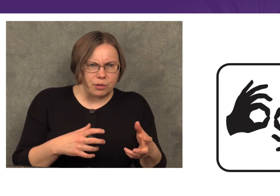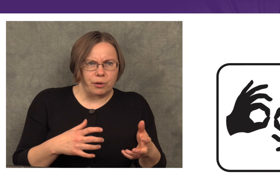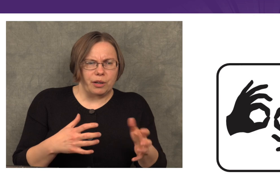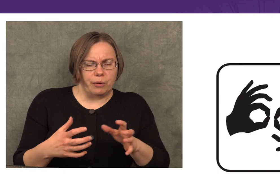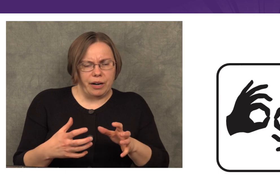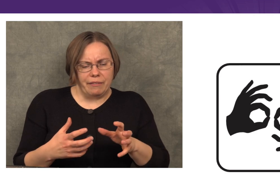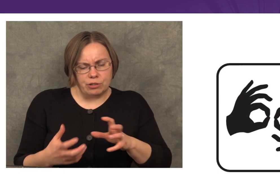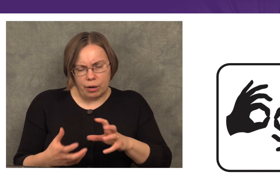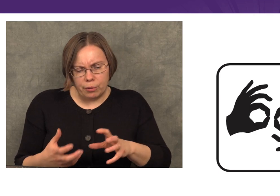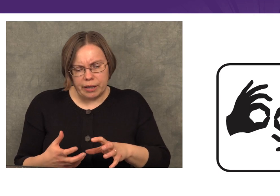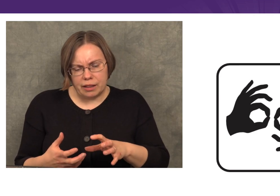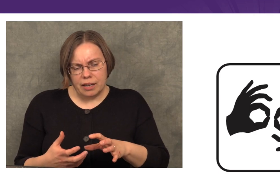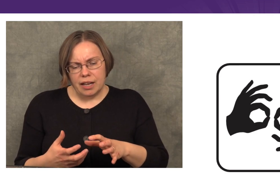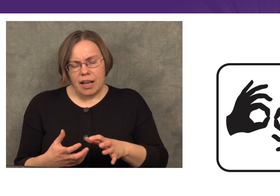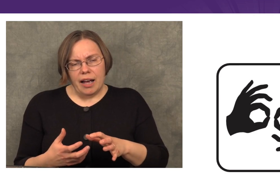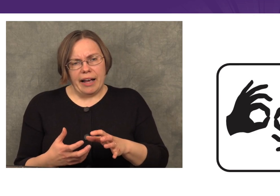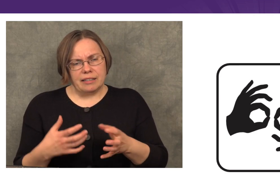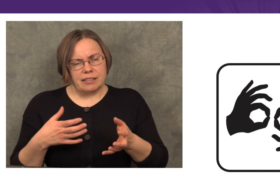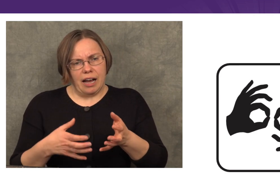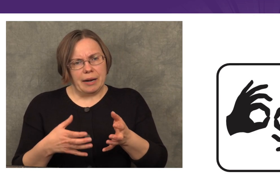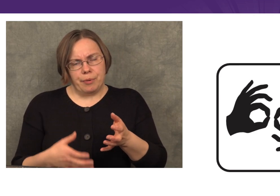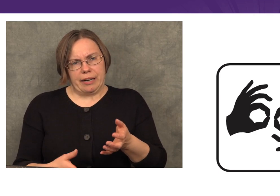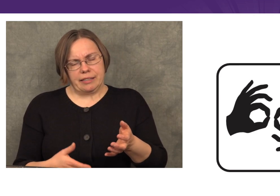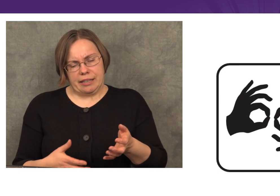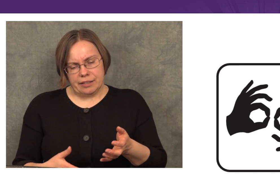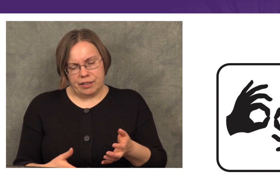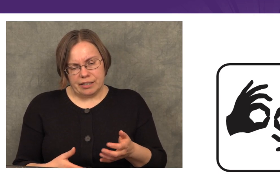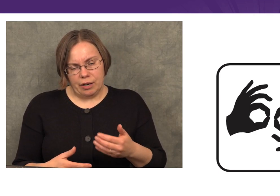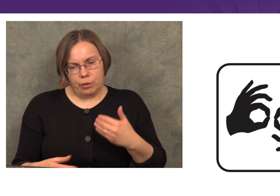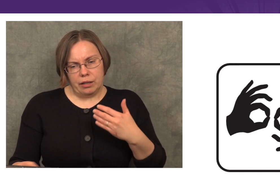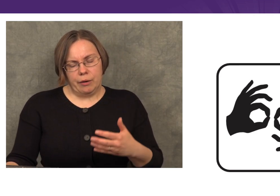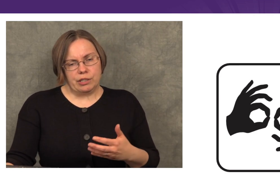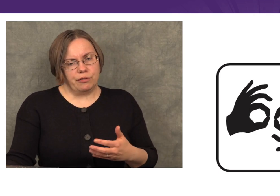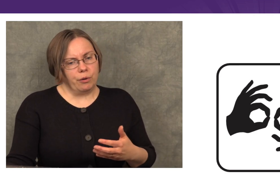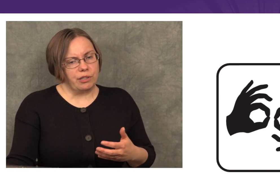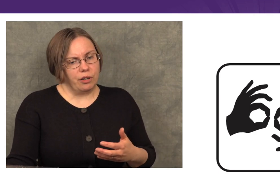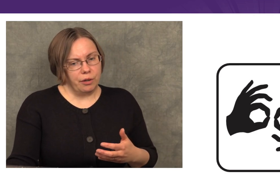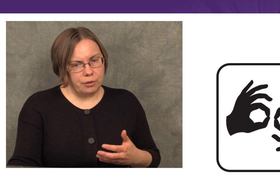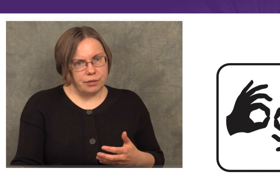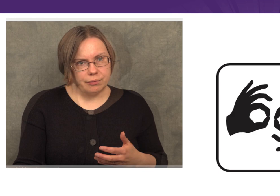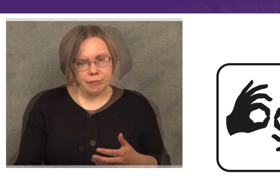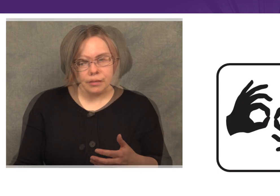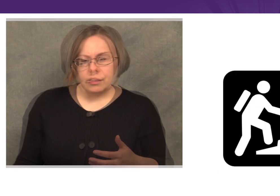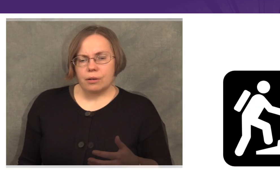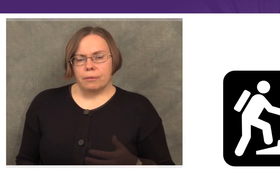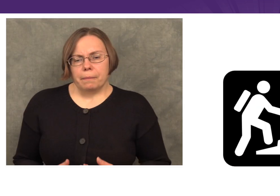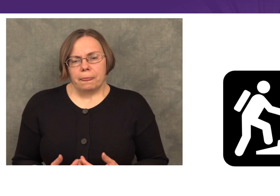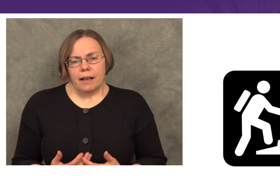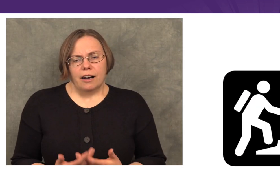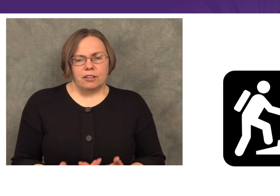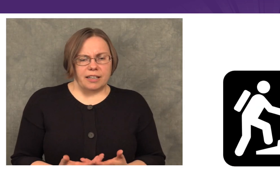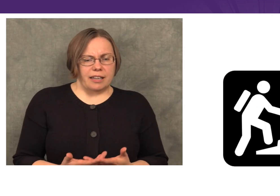or that we’re having trouble with, and design practice activities that will allow us to focus on those.